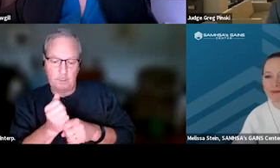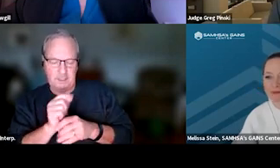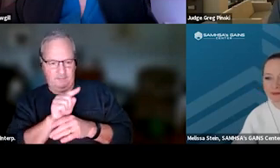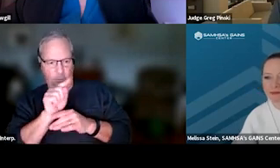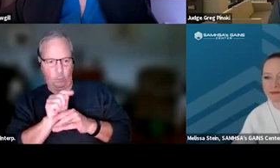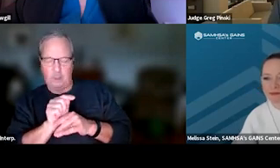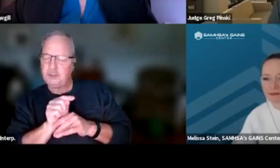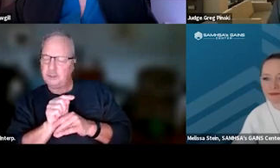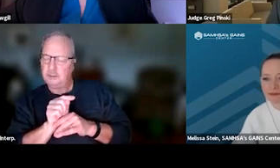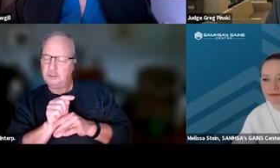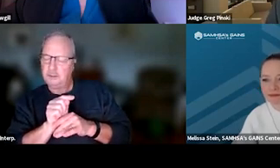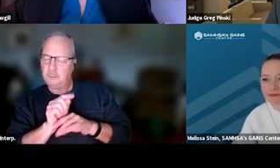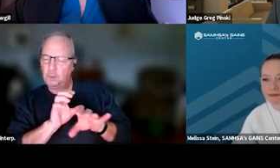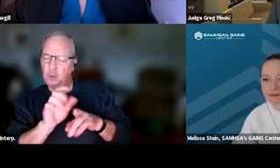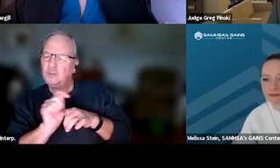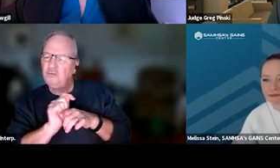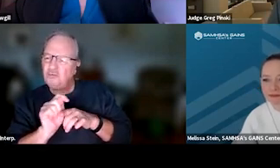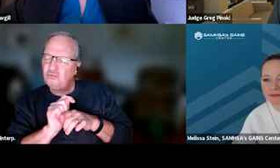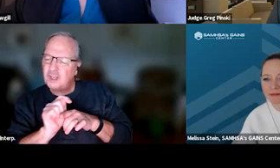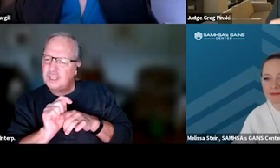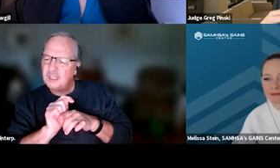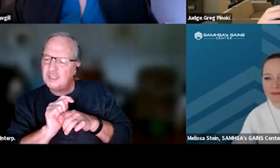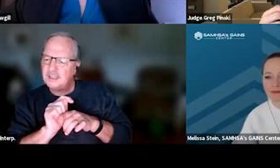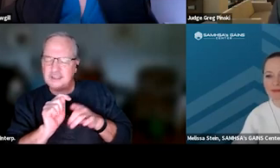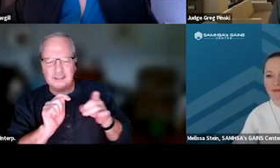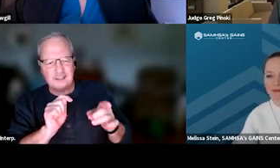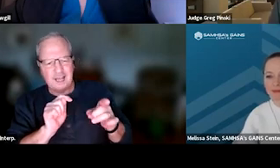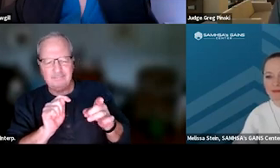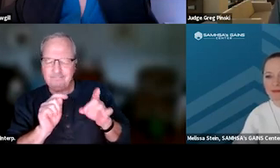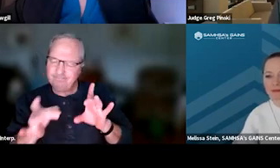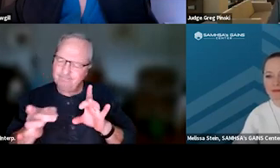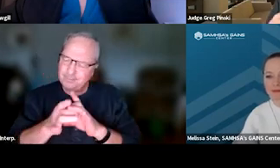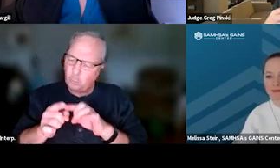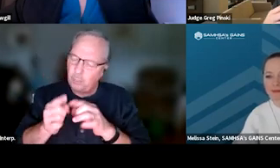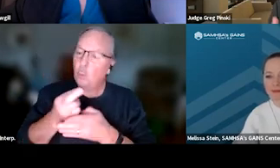when we're doing trainings along the lines of resources.